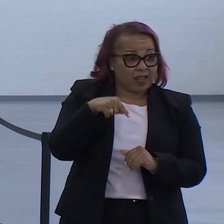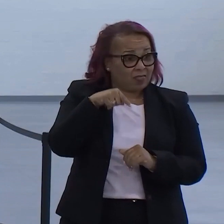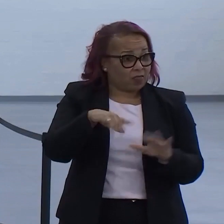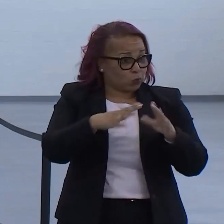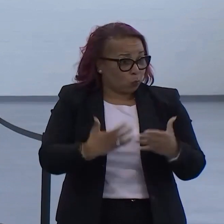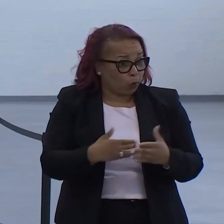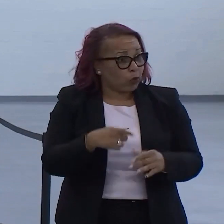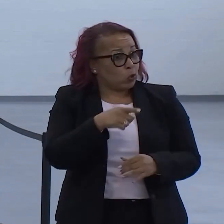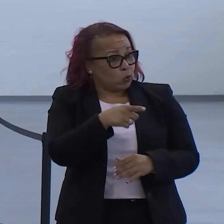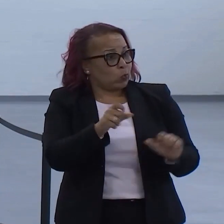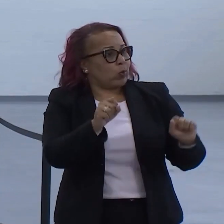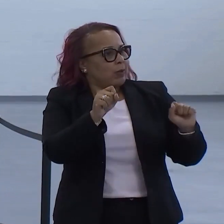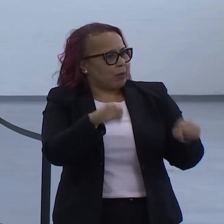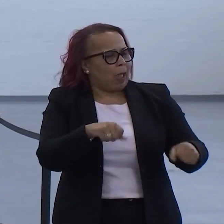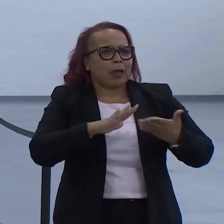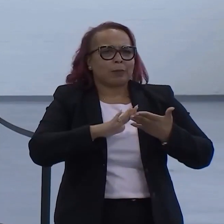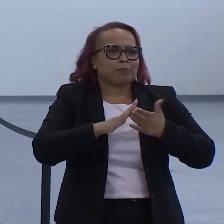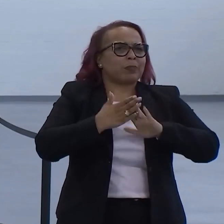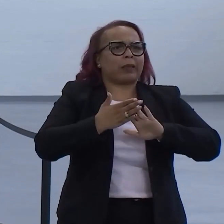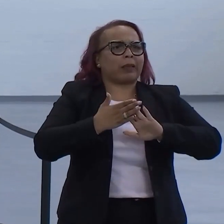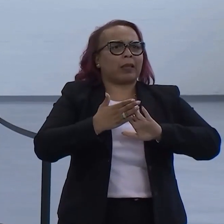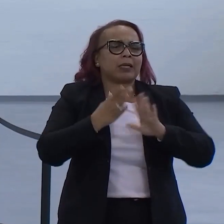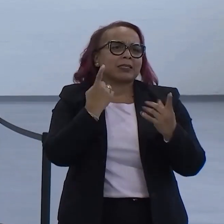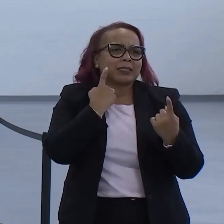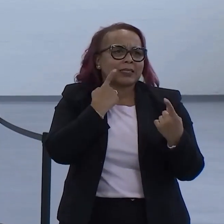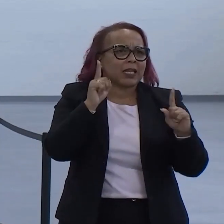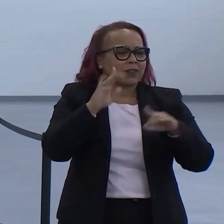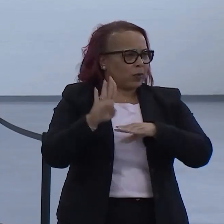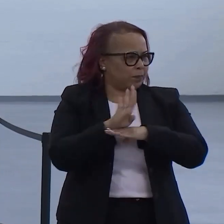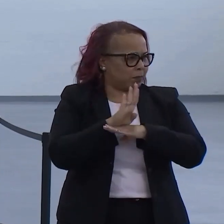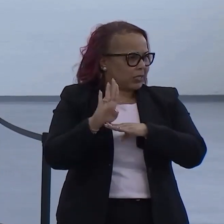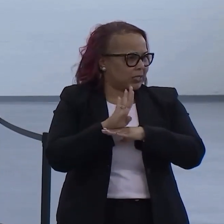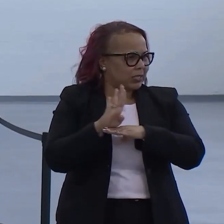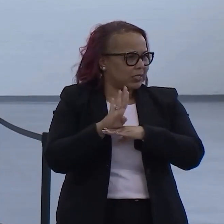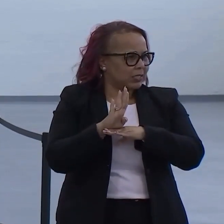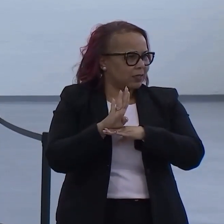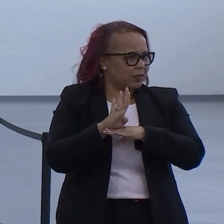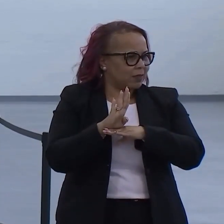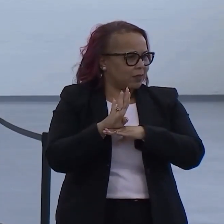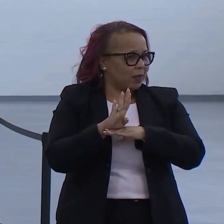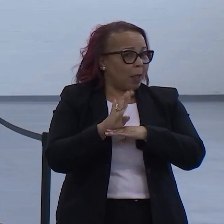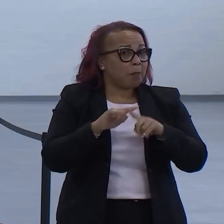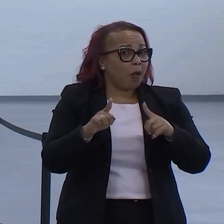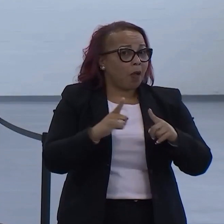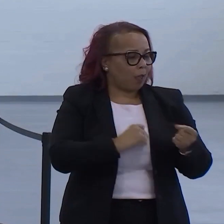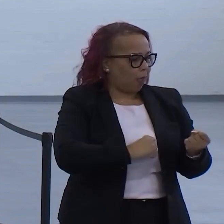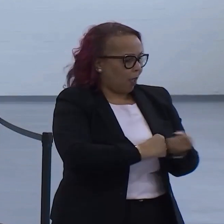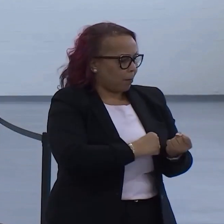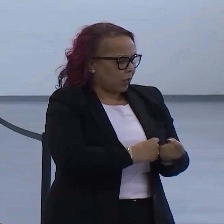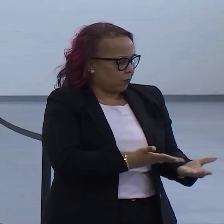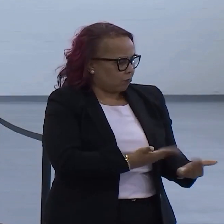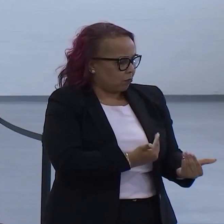that you can be so successful in business and yet uplift everyone in your community,